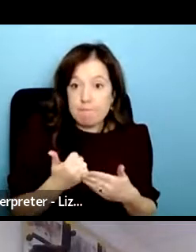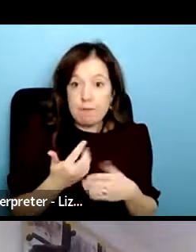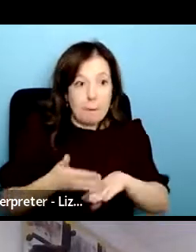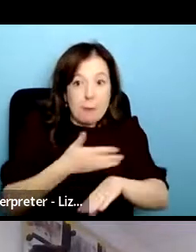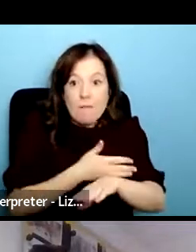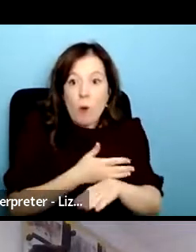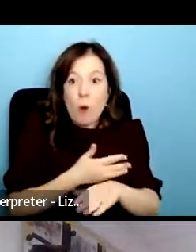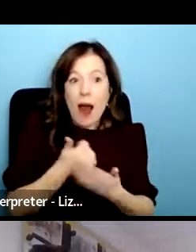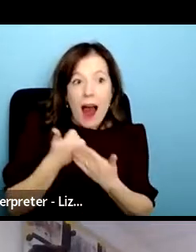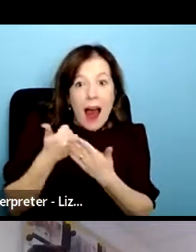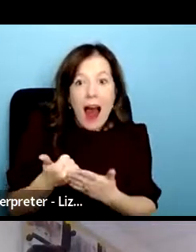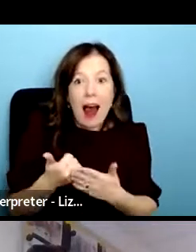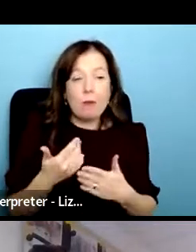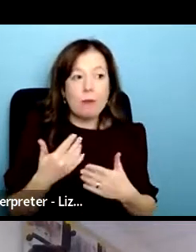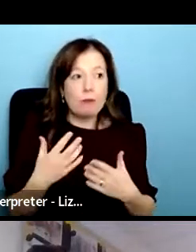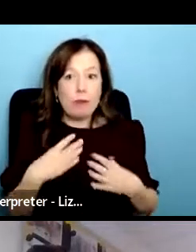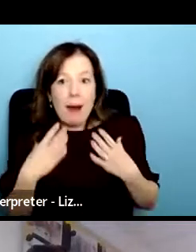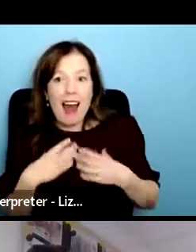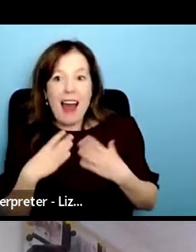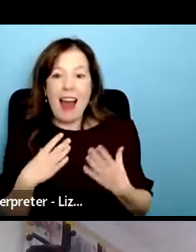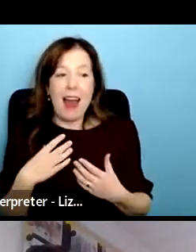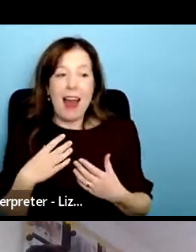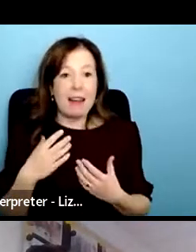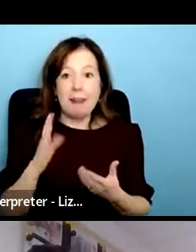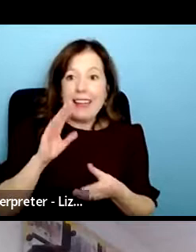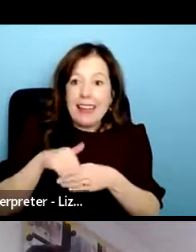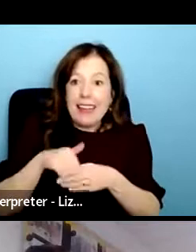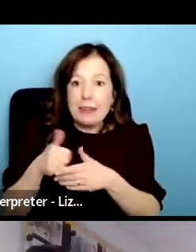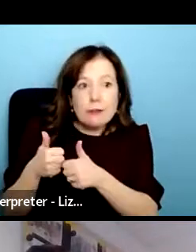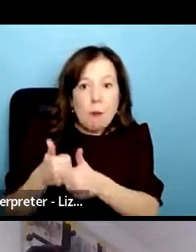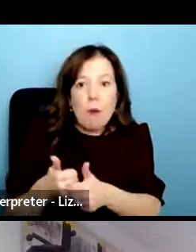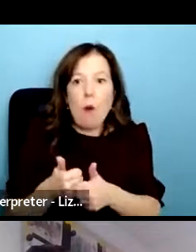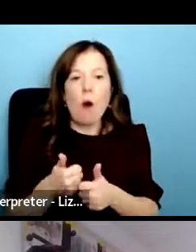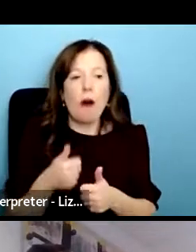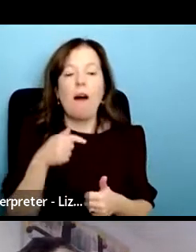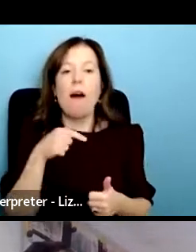in the space as part of their journey of getting better or part of their recovery or part of their